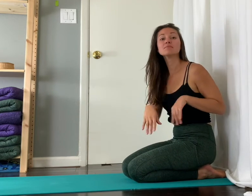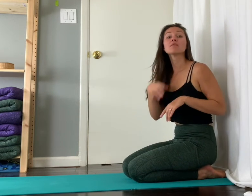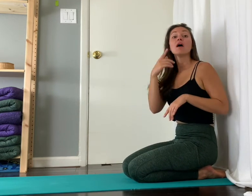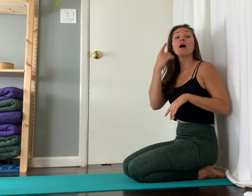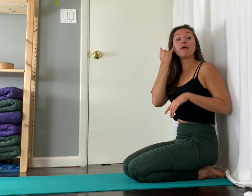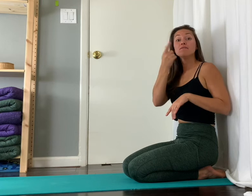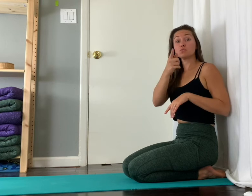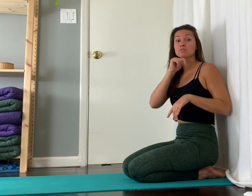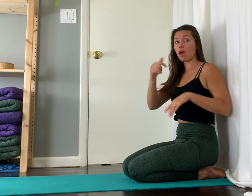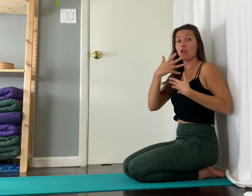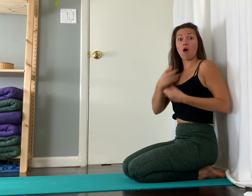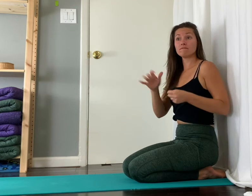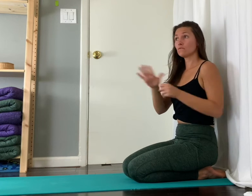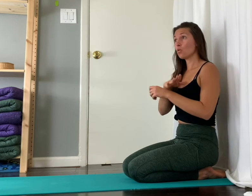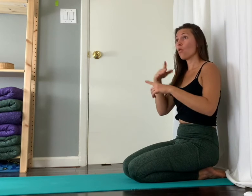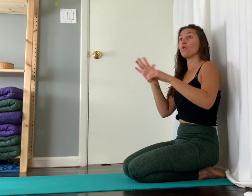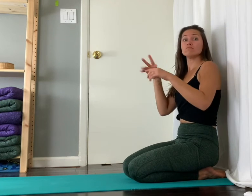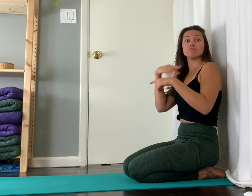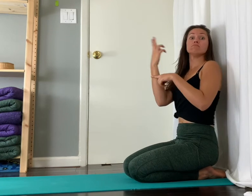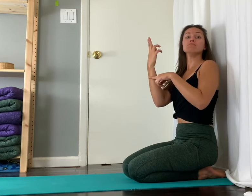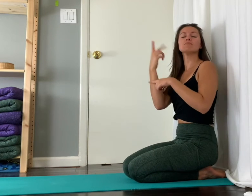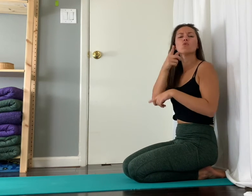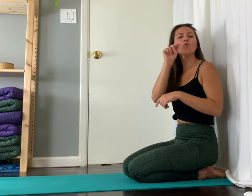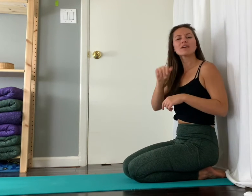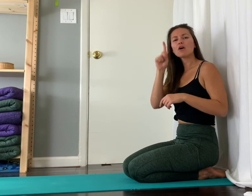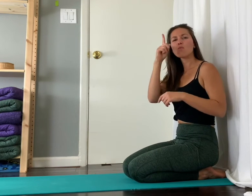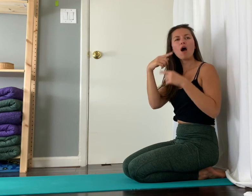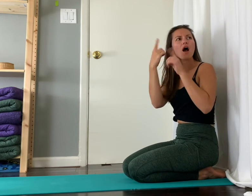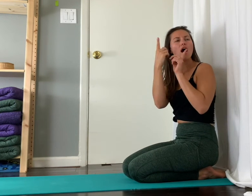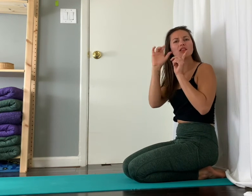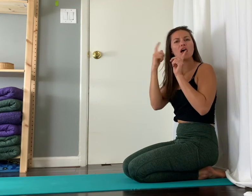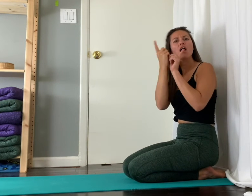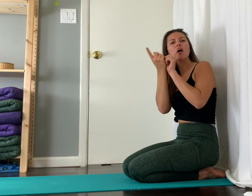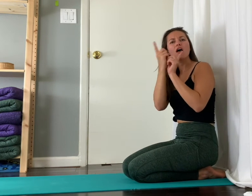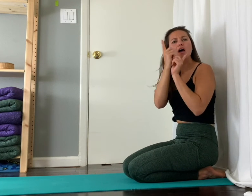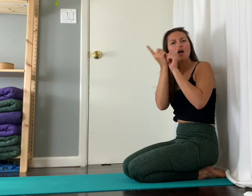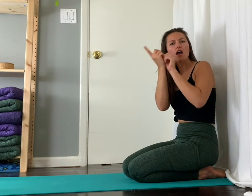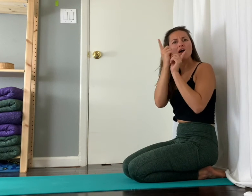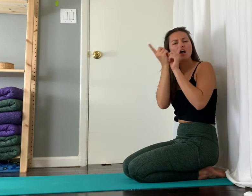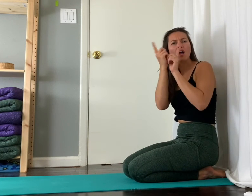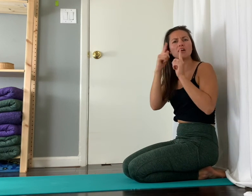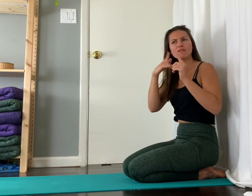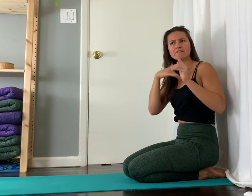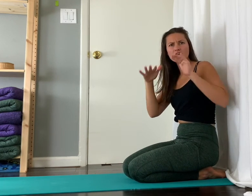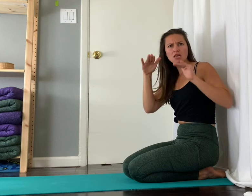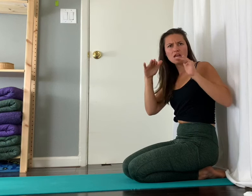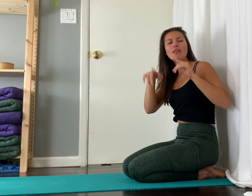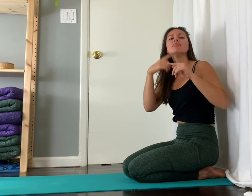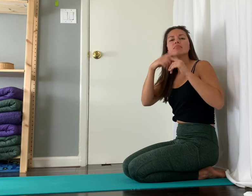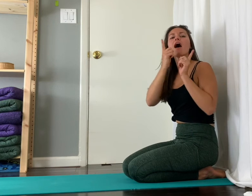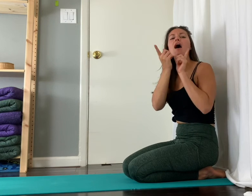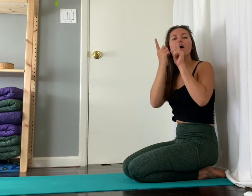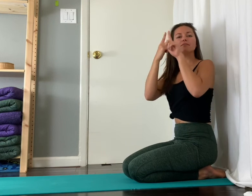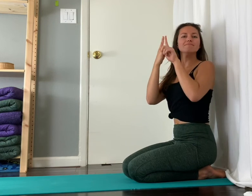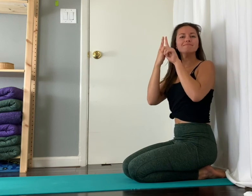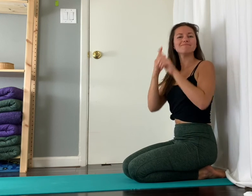If you're not ready for the full inversion, you can keep one foot on the wall and slowly move back and forth until you're ready to go for it!